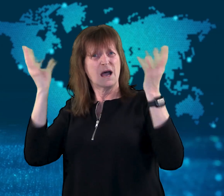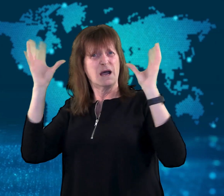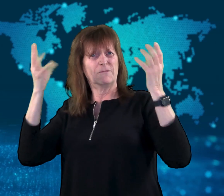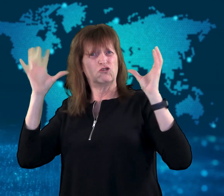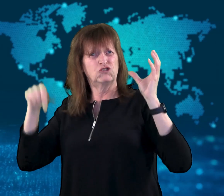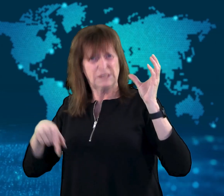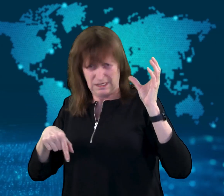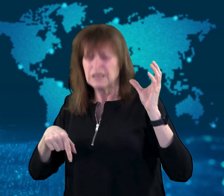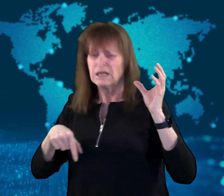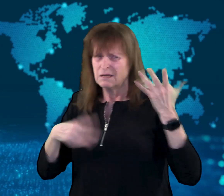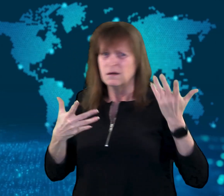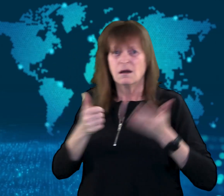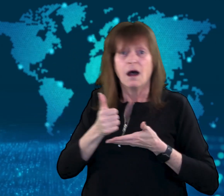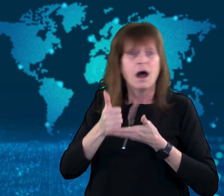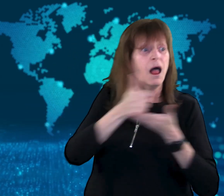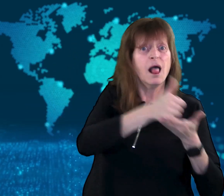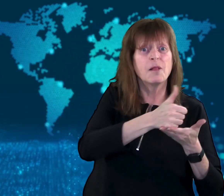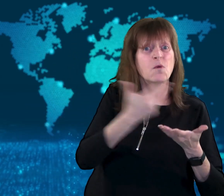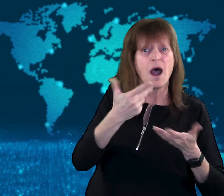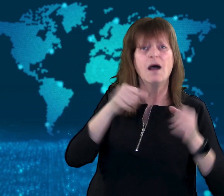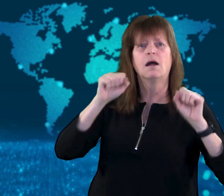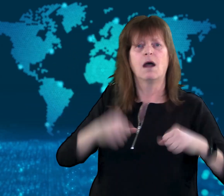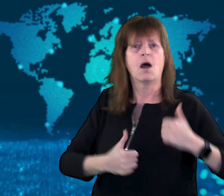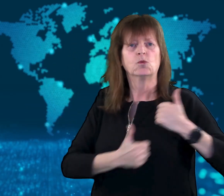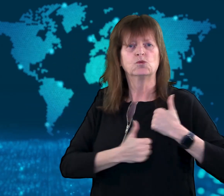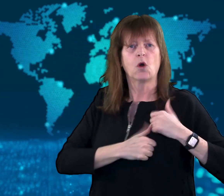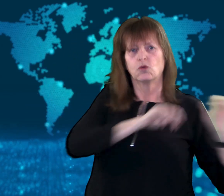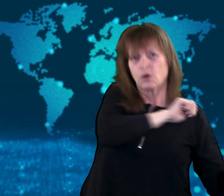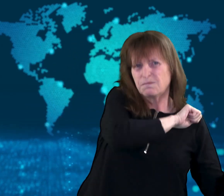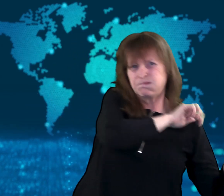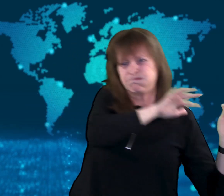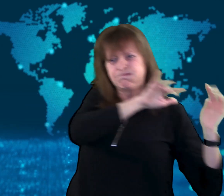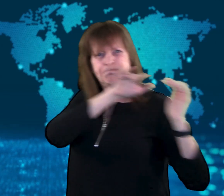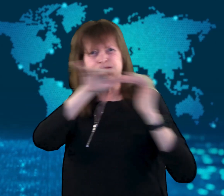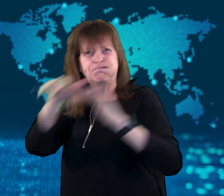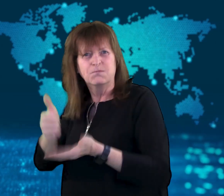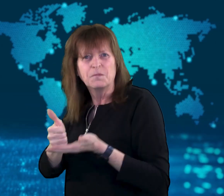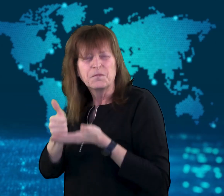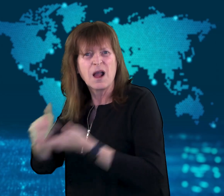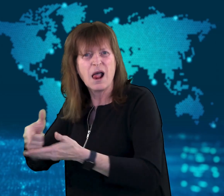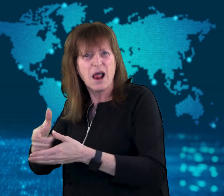The state of emergency will allow for deployment of soldiers to